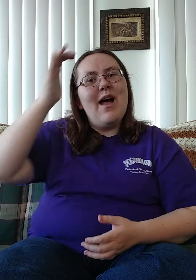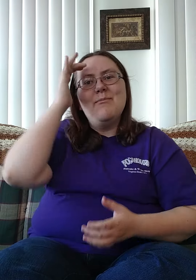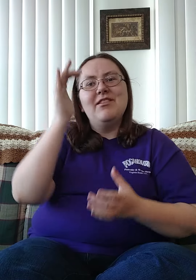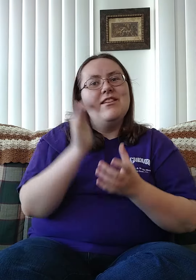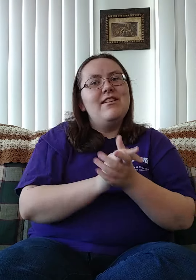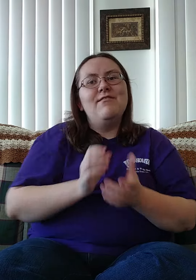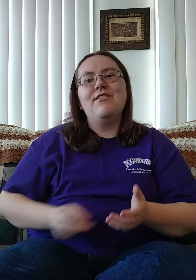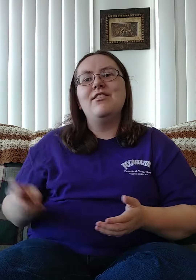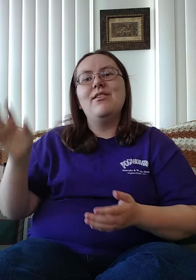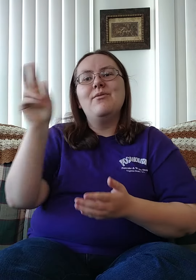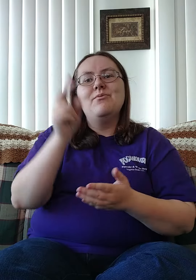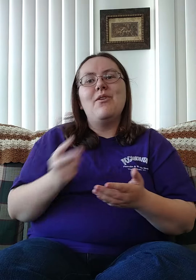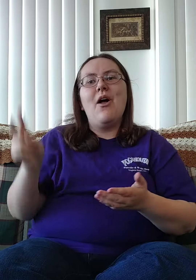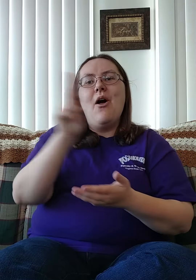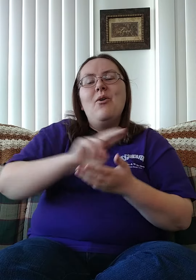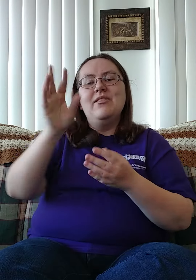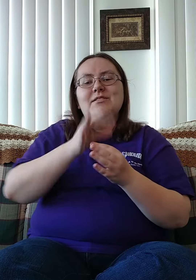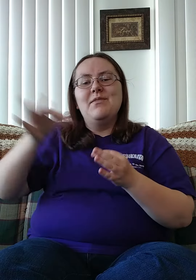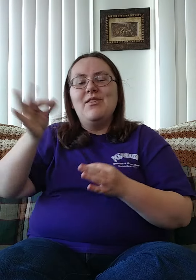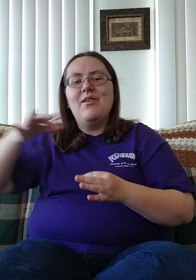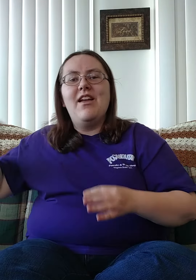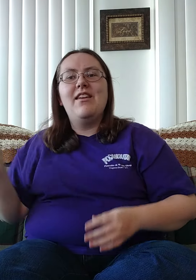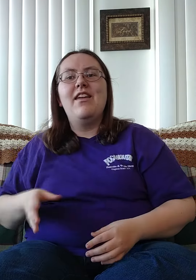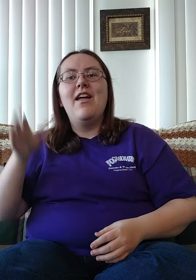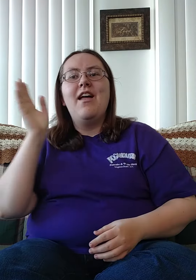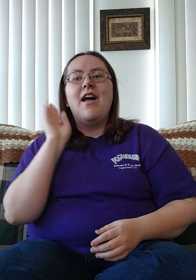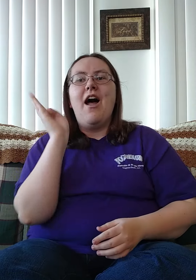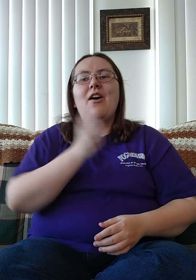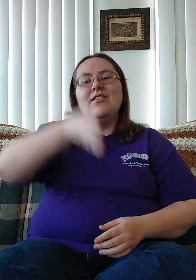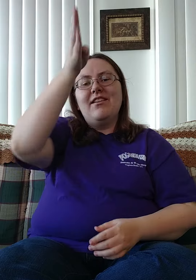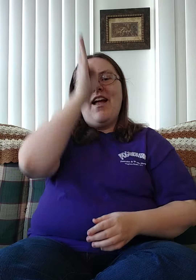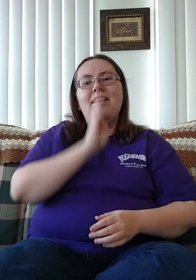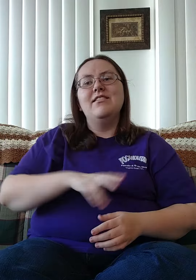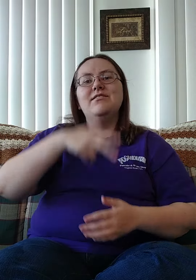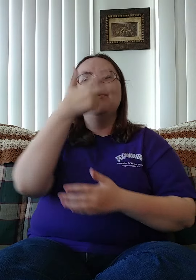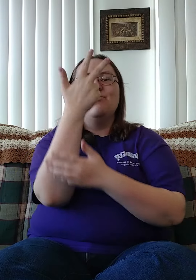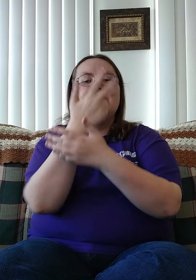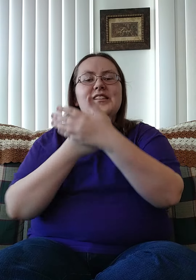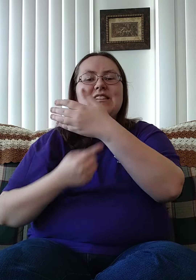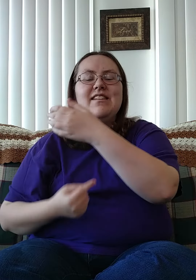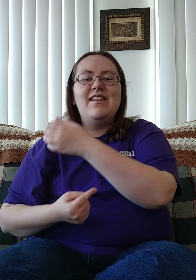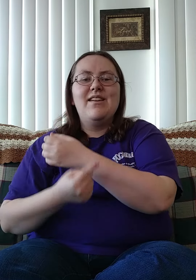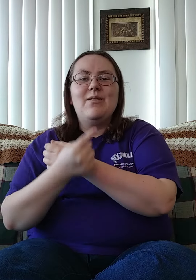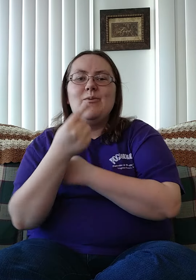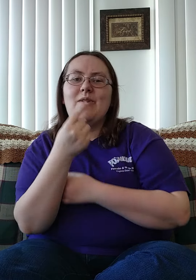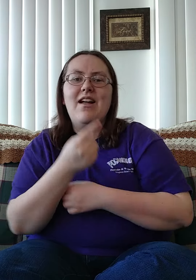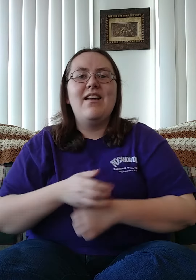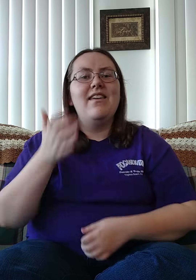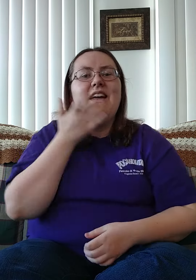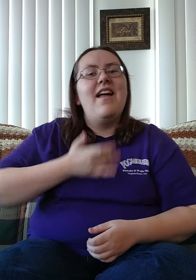I believe in the Holy Spirit Our God is three in one